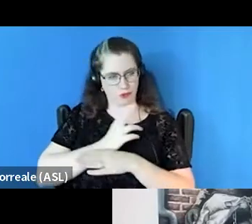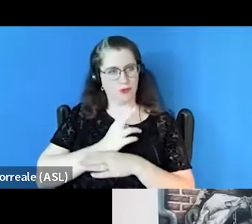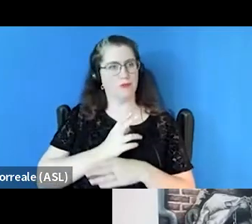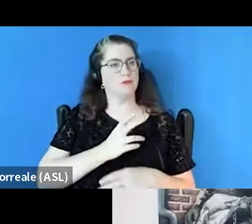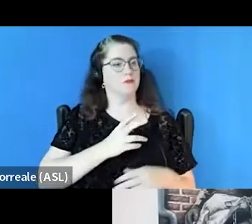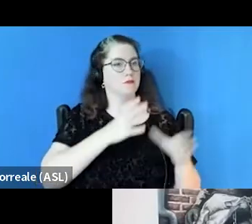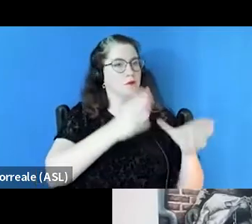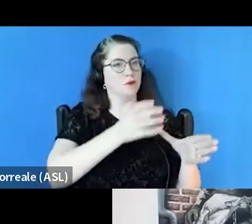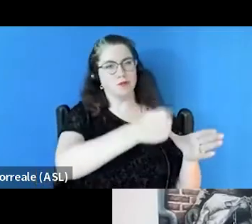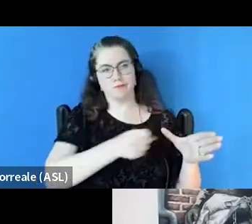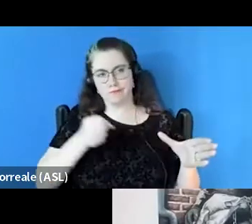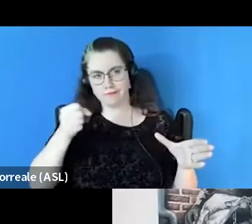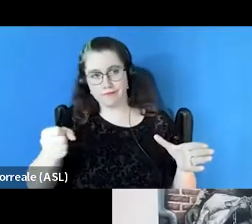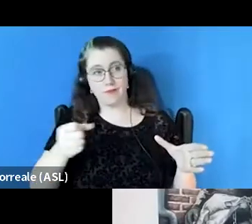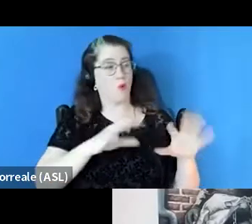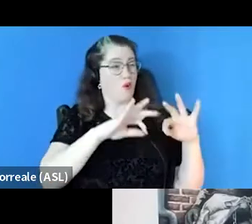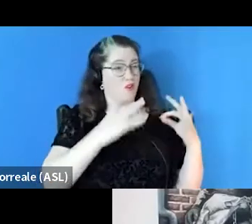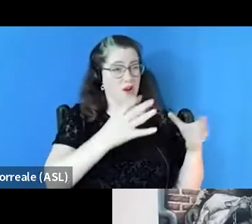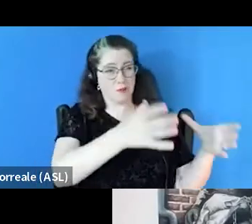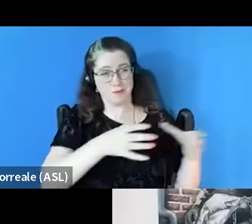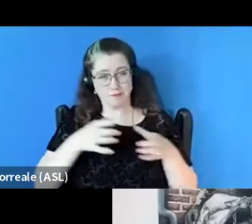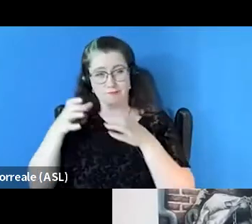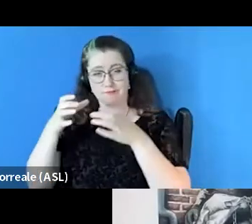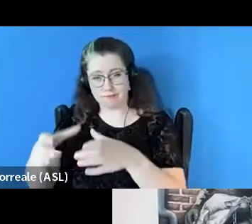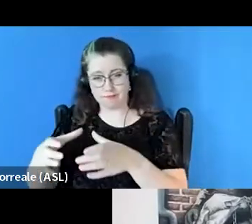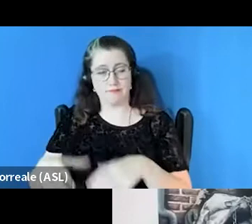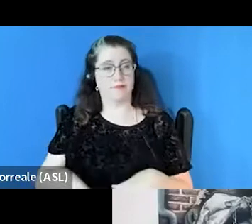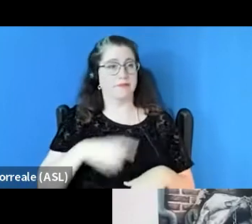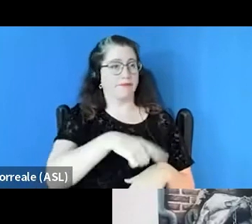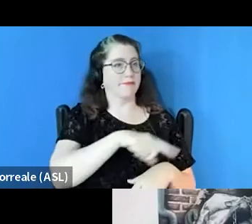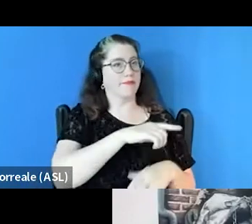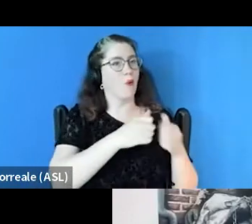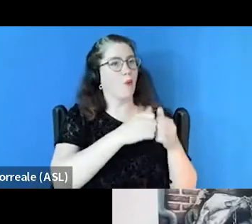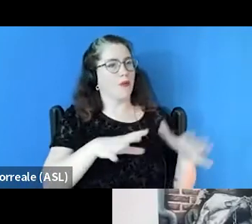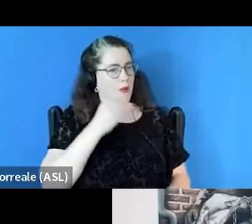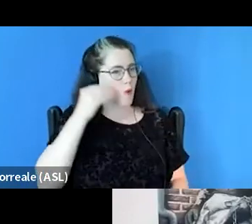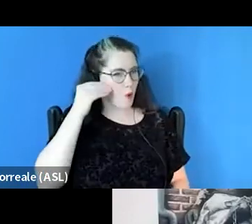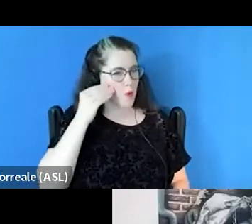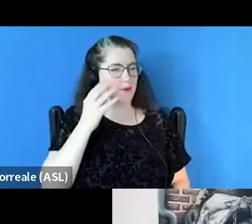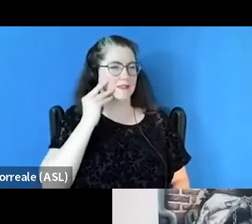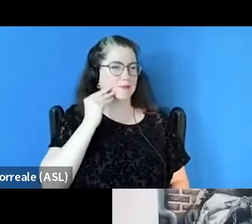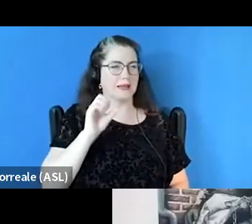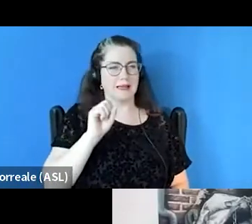or families that have been chronically homeless with experiencing SMI or substance use.